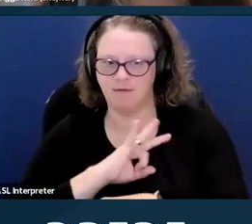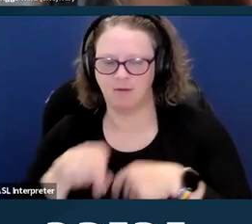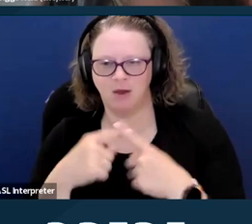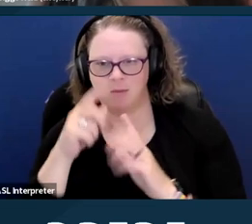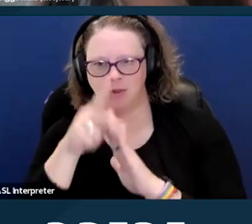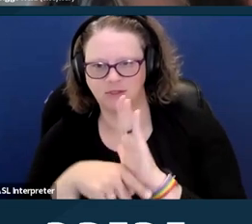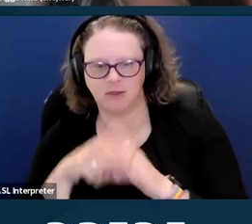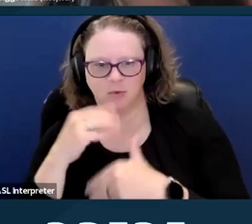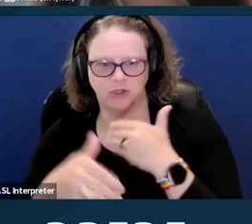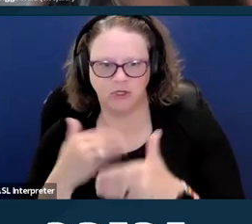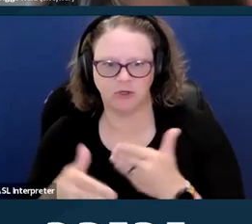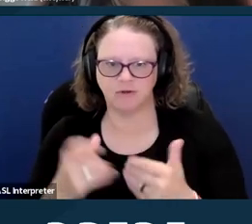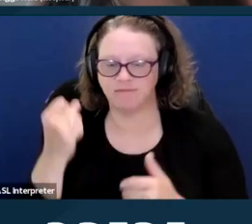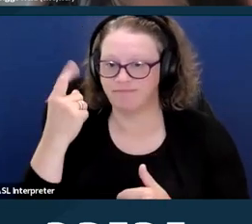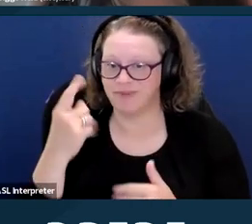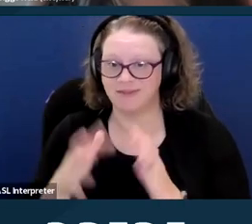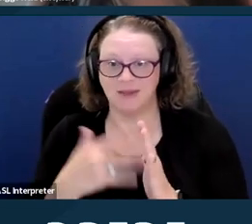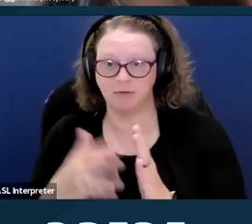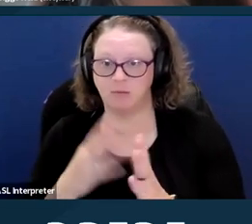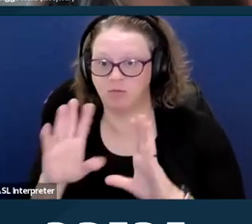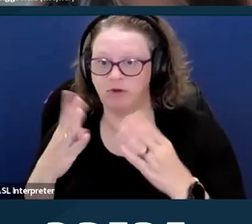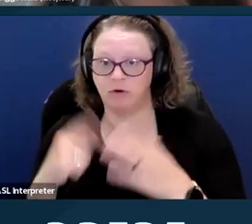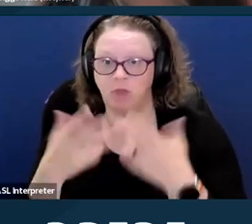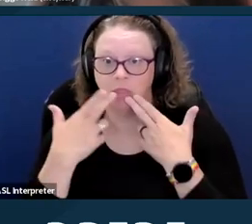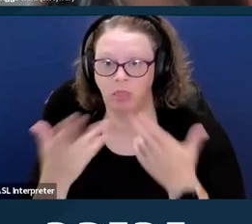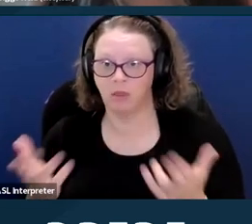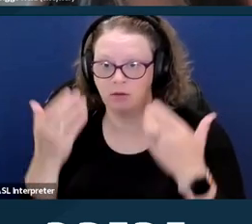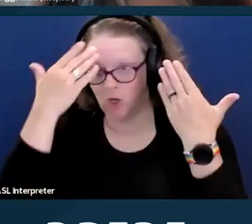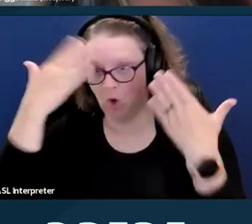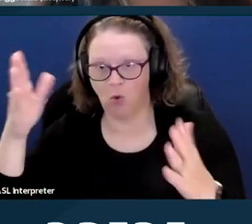sometimes providers are not even aware or understand their obligations.